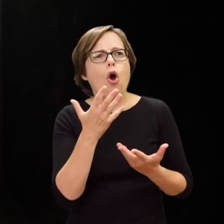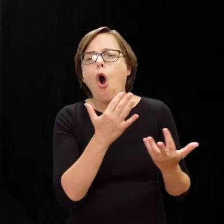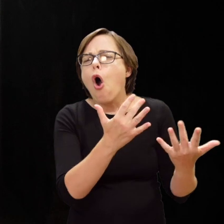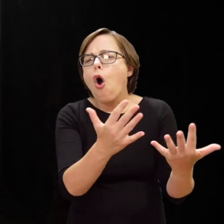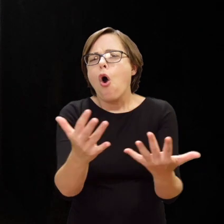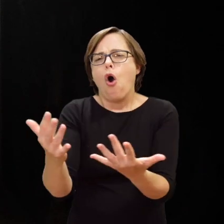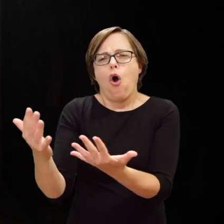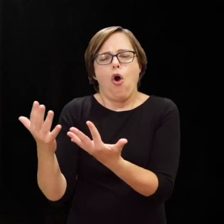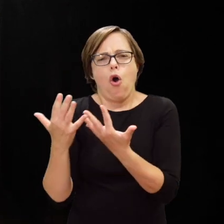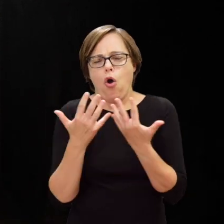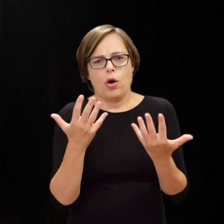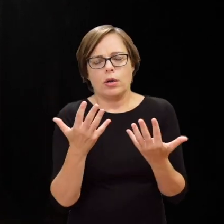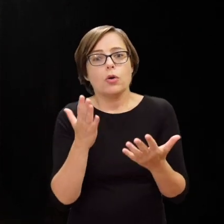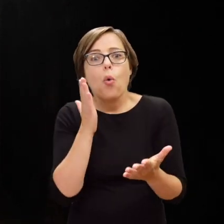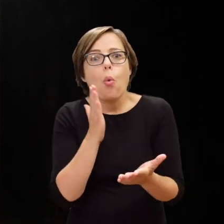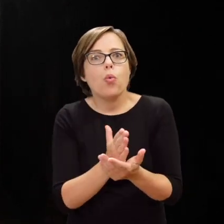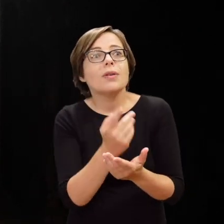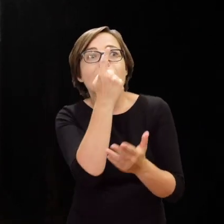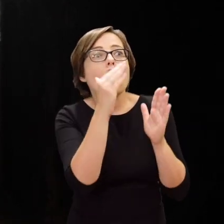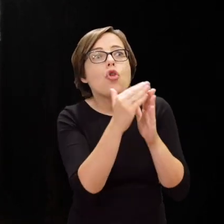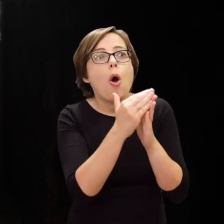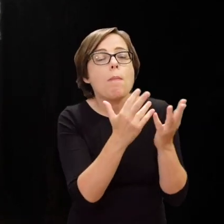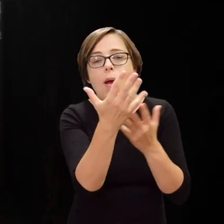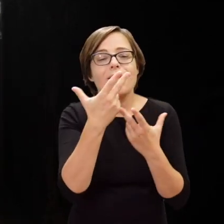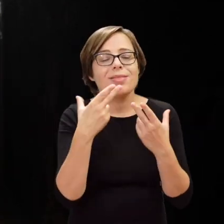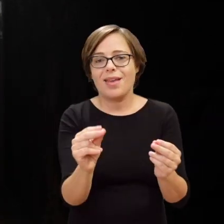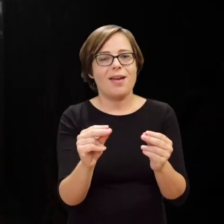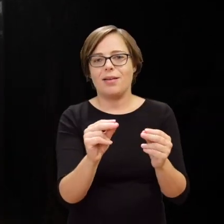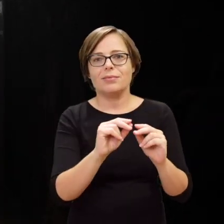It’s no more single houses on fire, now entire streets are burning. Entire quarters.